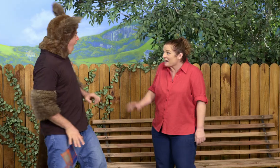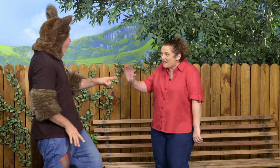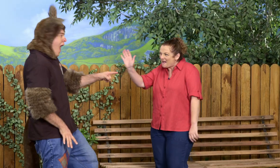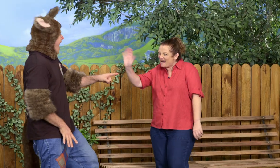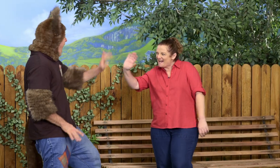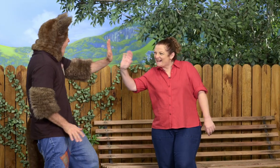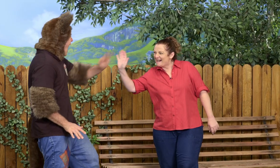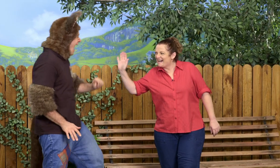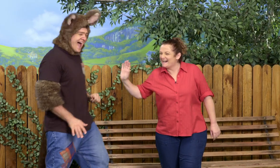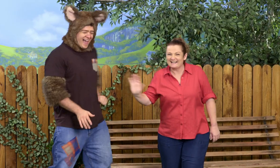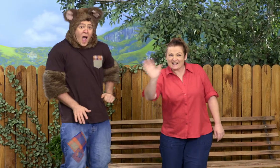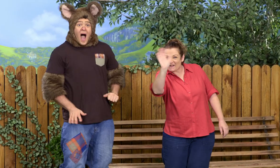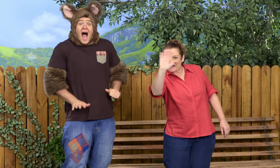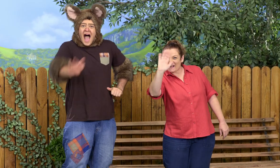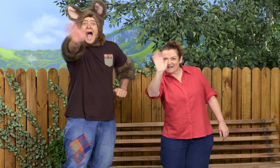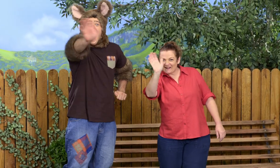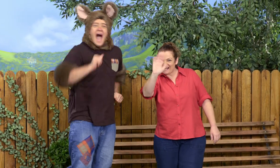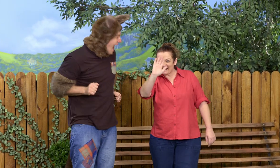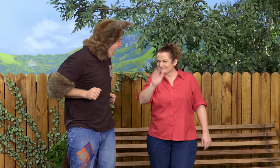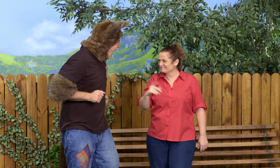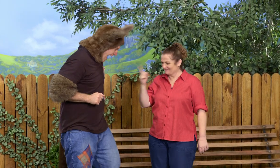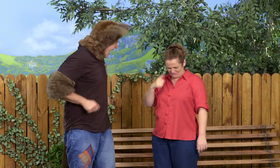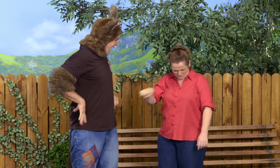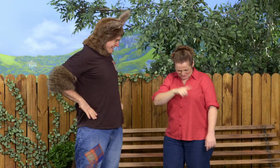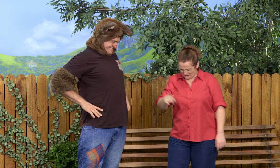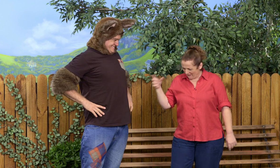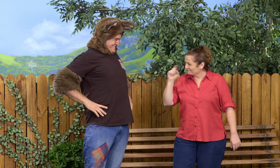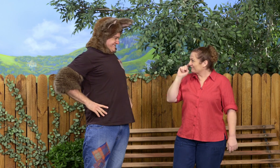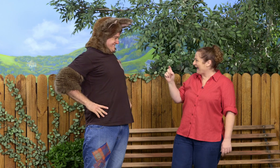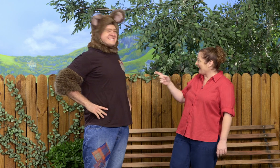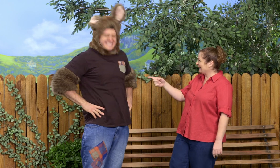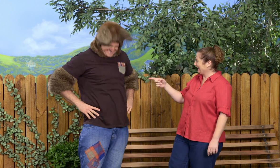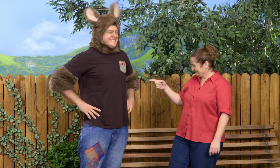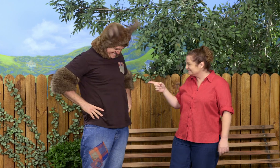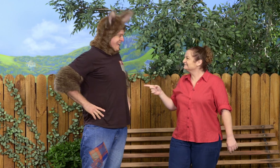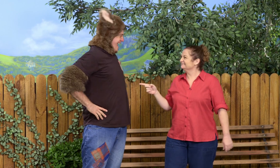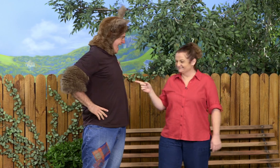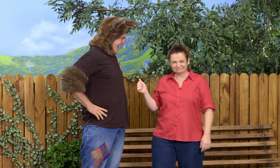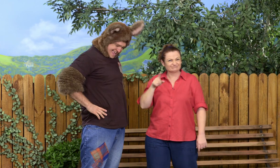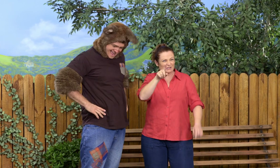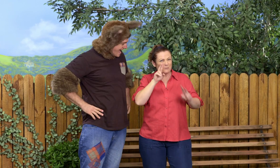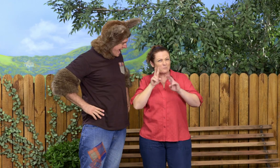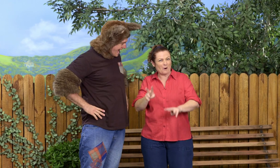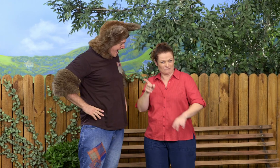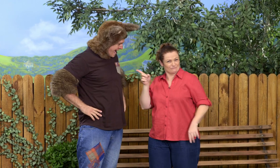Hi, Sally. Hi, Possum. Hi, everyone. Hello. It looks like you're having fun. Yeah.